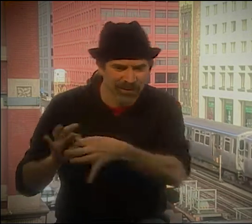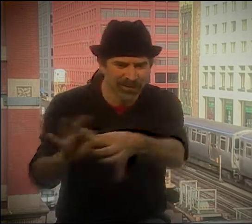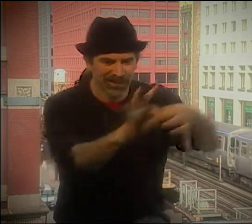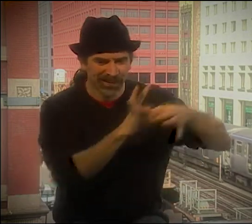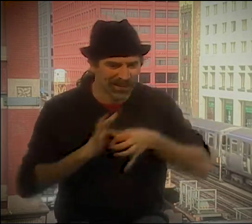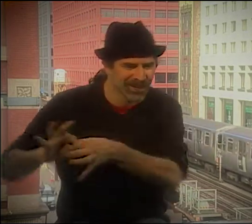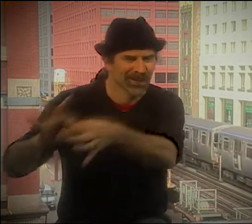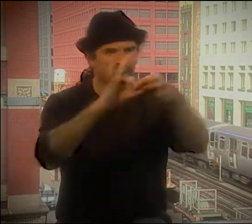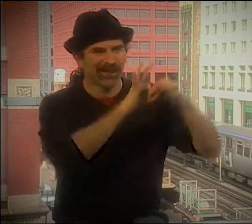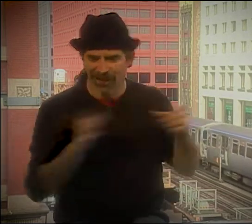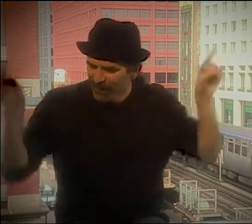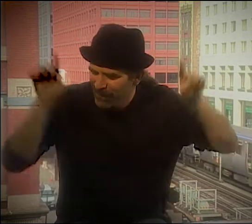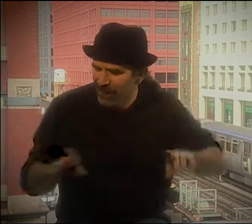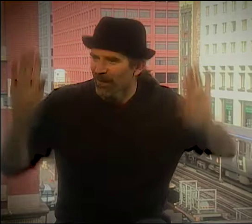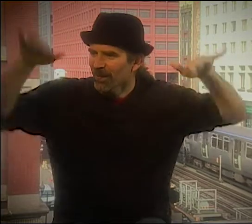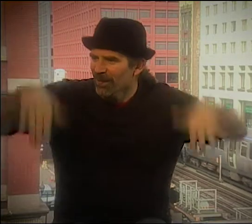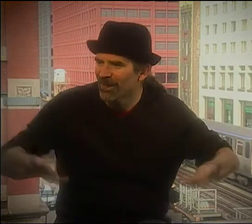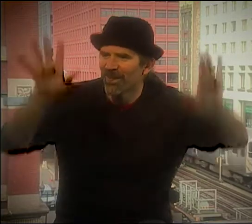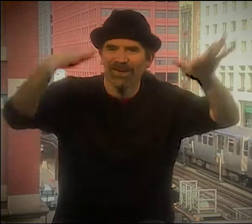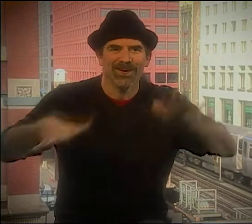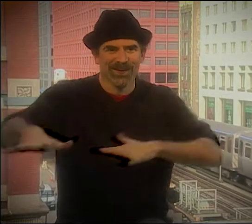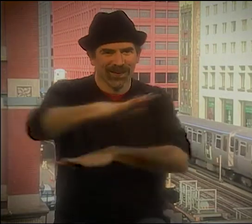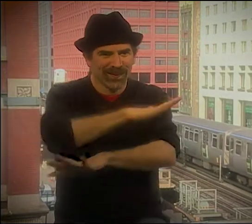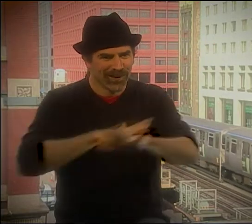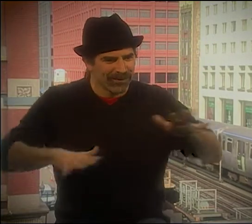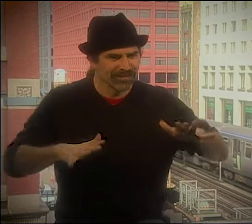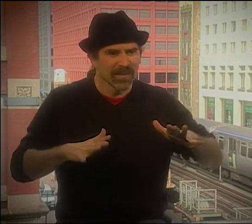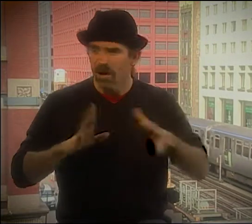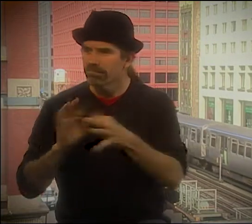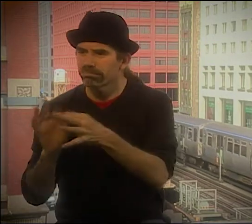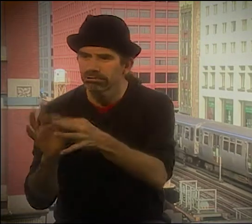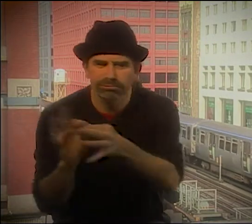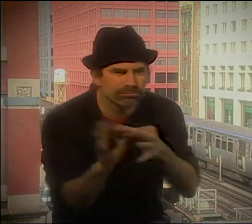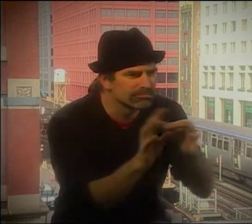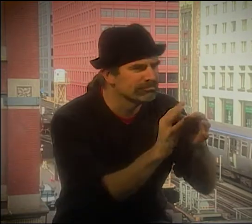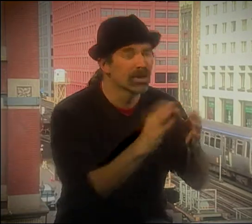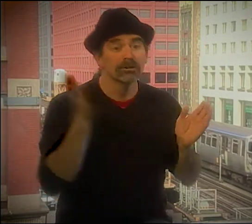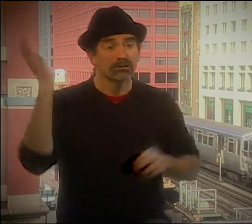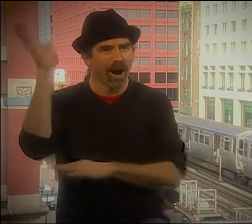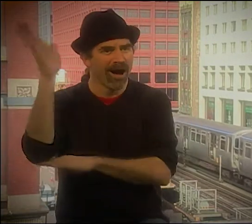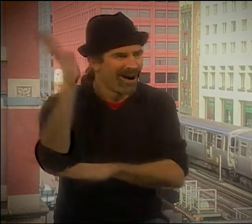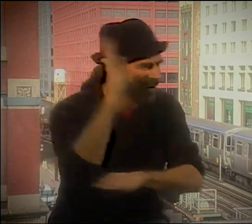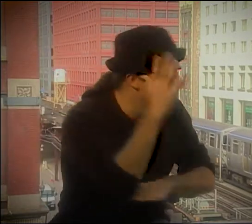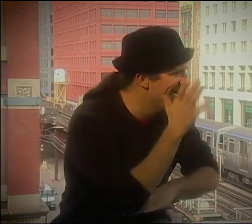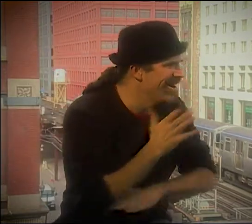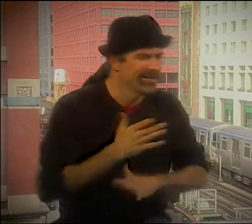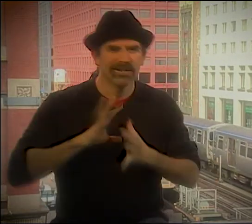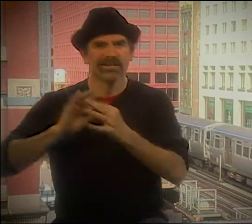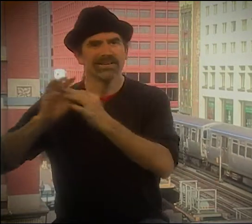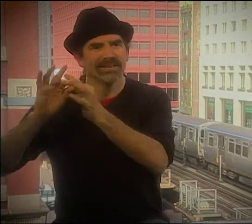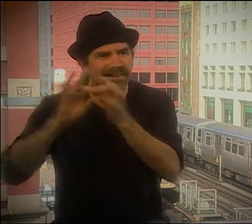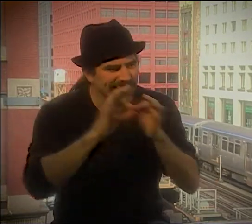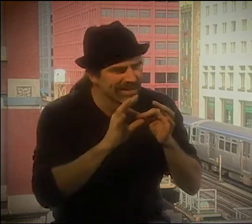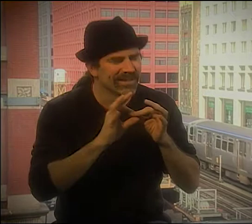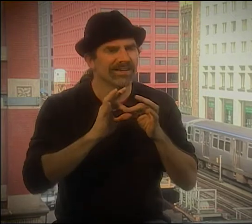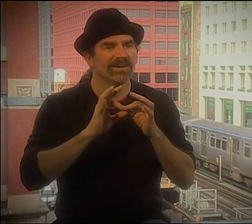YOU KNOW, THE WAY SHE USES CIRCLES AND HOW THINGS ARE ALL INTERCONNECTED AND HOW THEY MOVE AND FLOW IN THIS CIRCULAR MOTION.